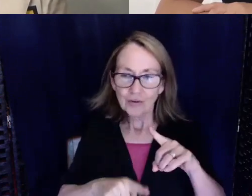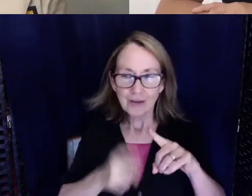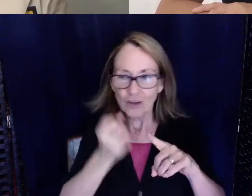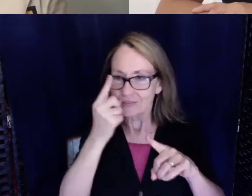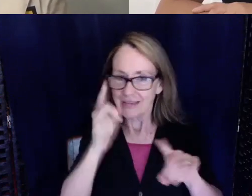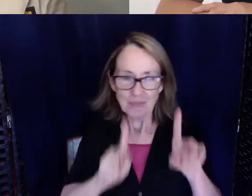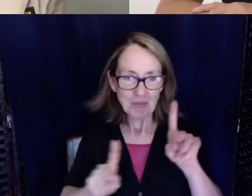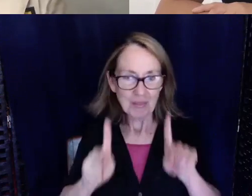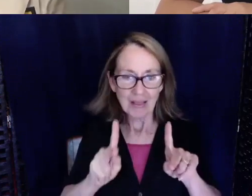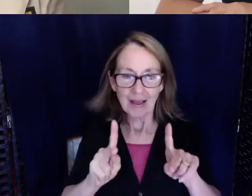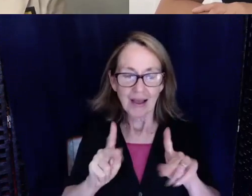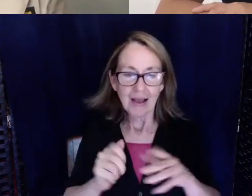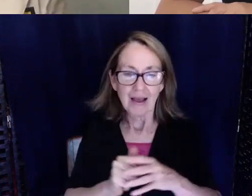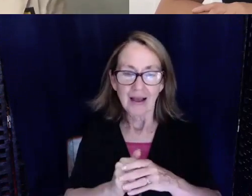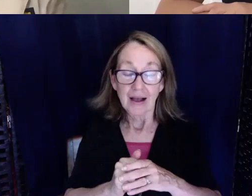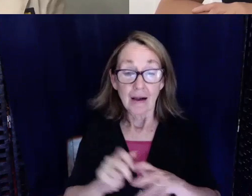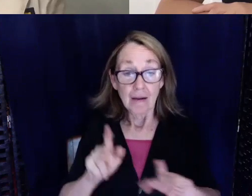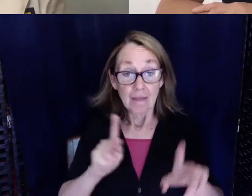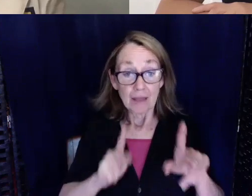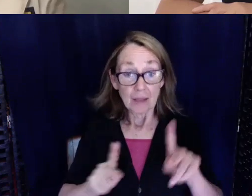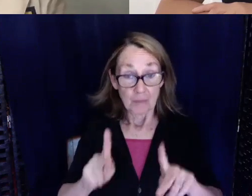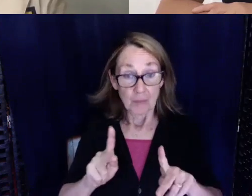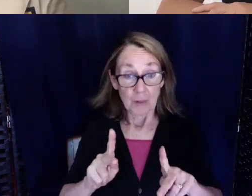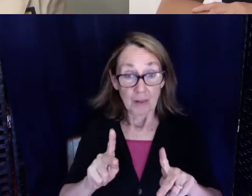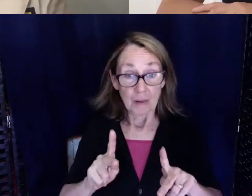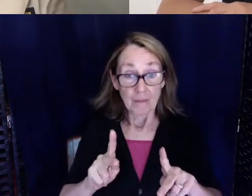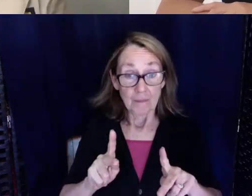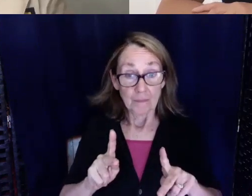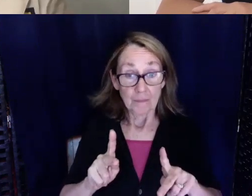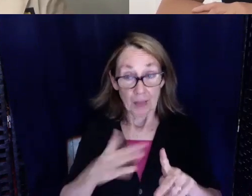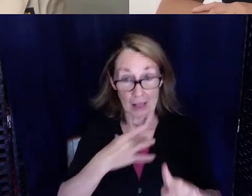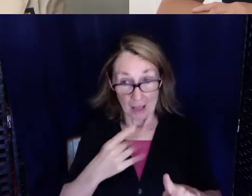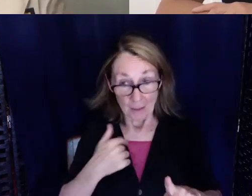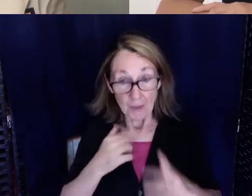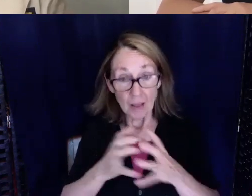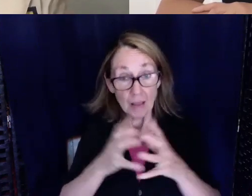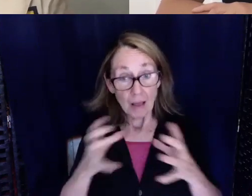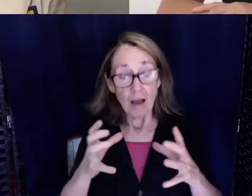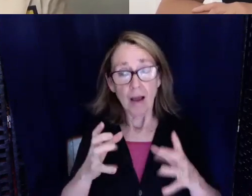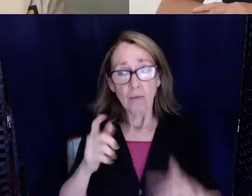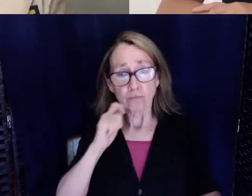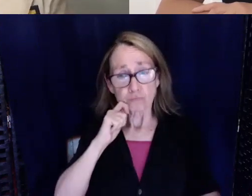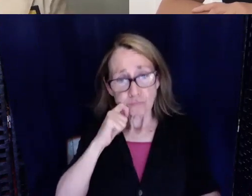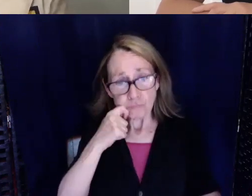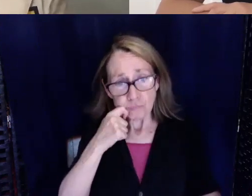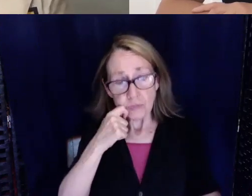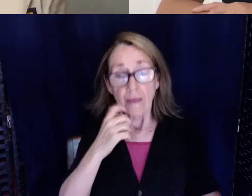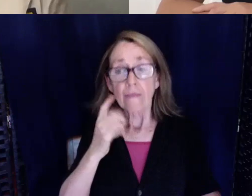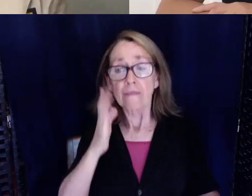I will say the people that I work with they like me a lot and they were trying and they would pull down the mask so that I could